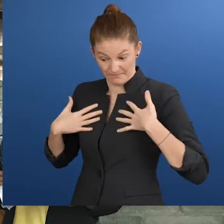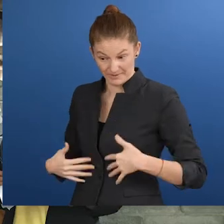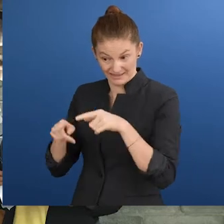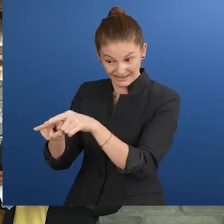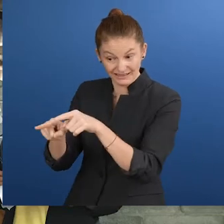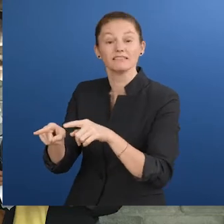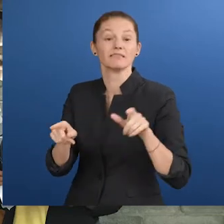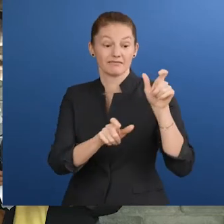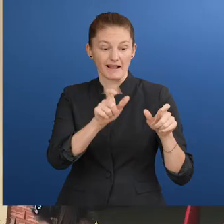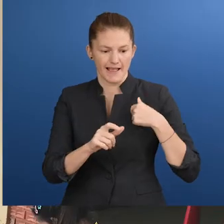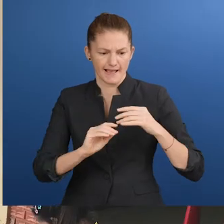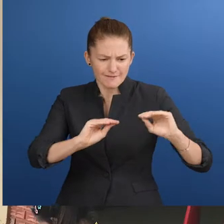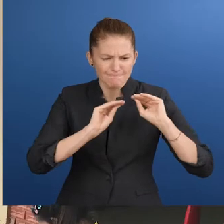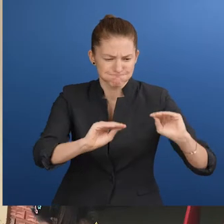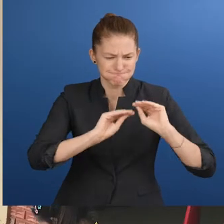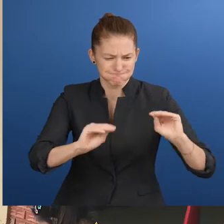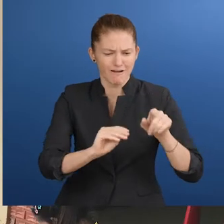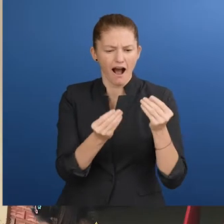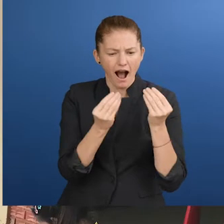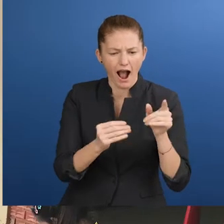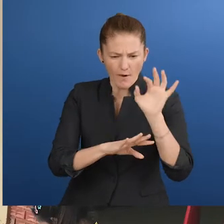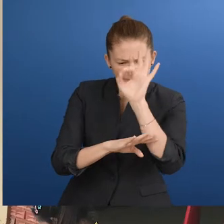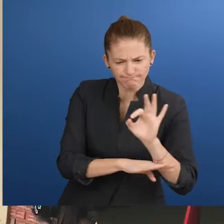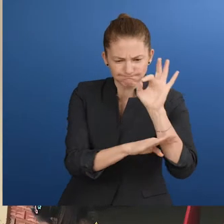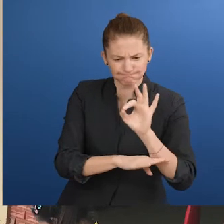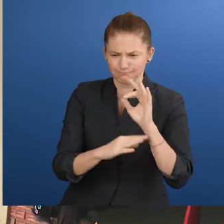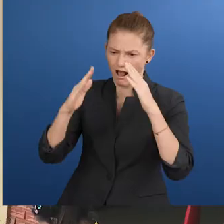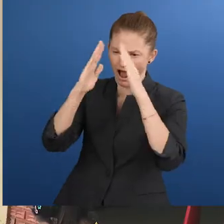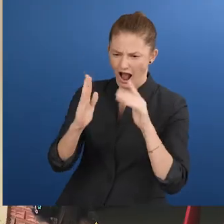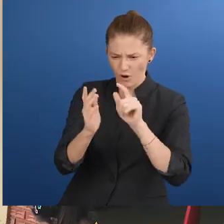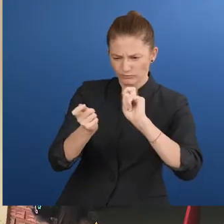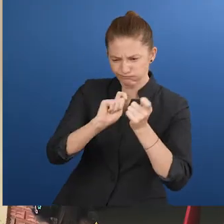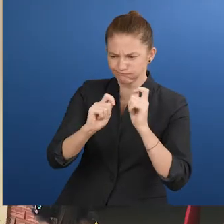and implementing home modifications for people with physical disabilities.